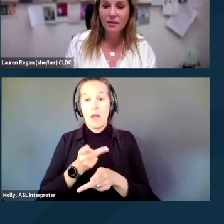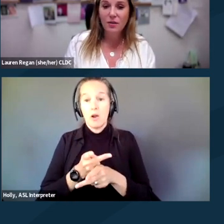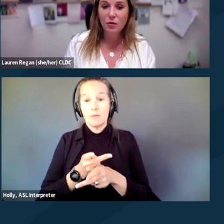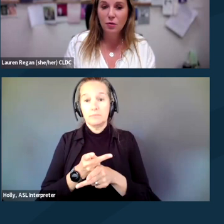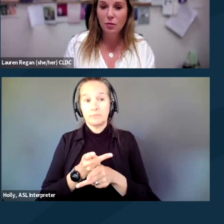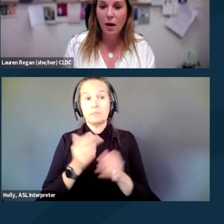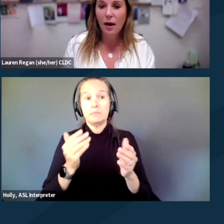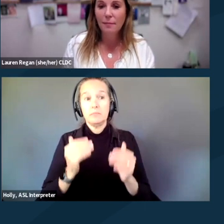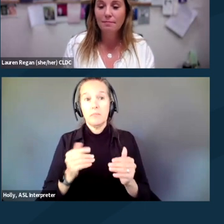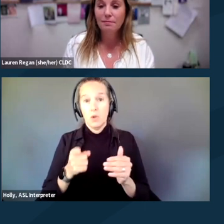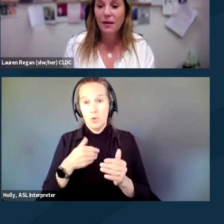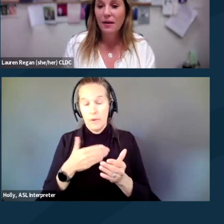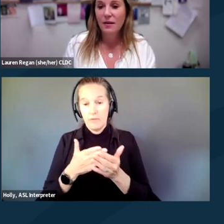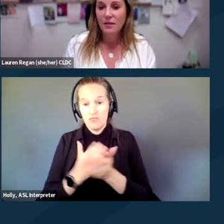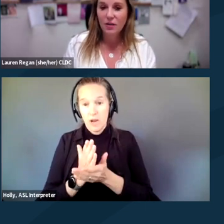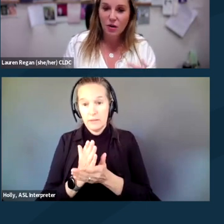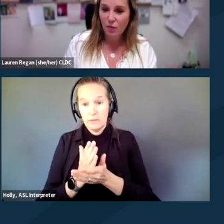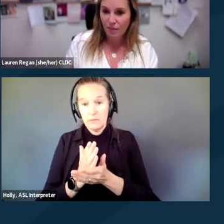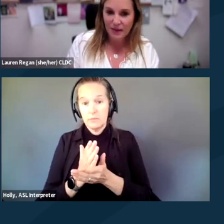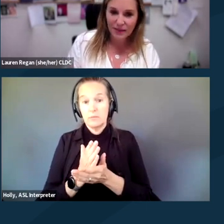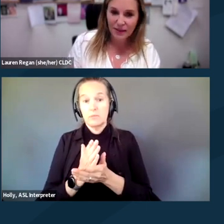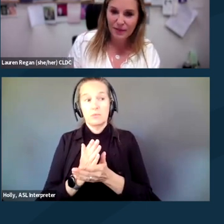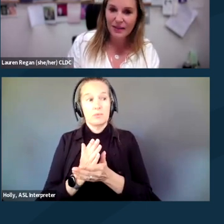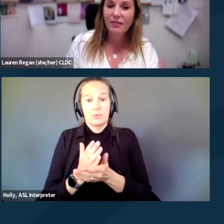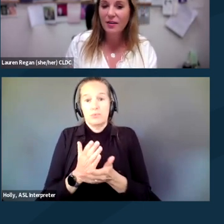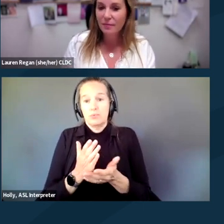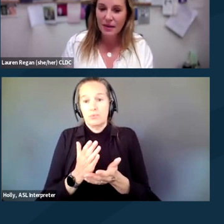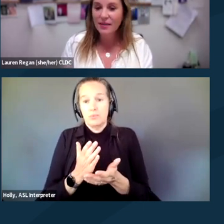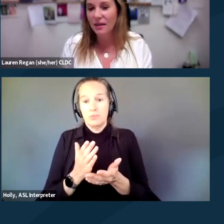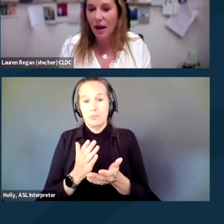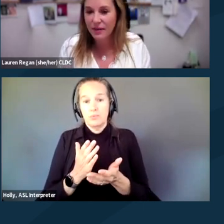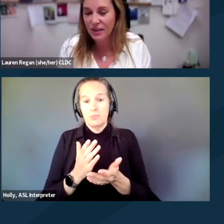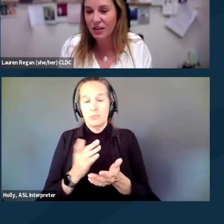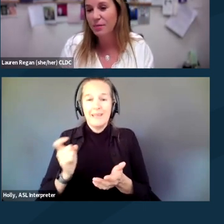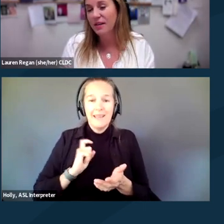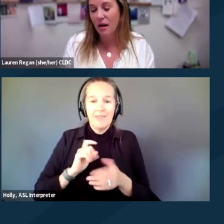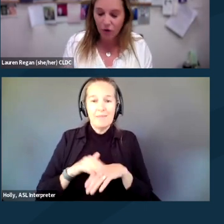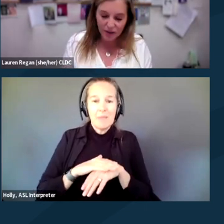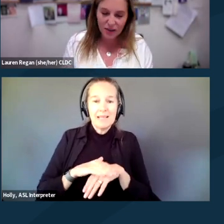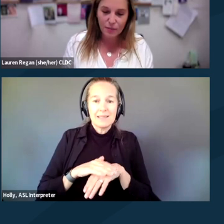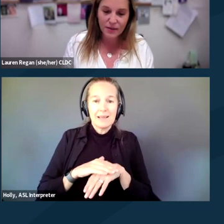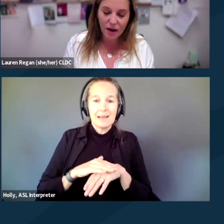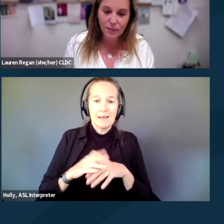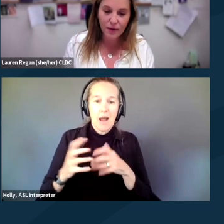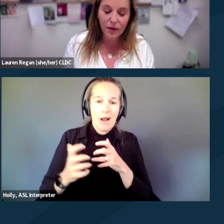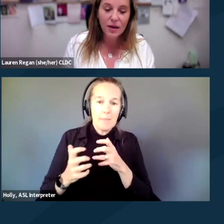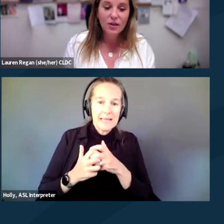to basically be given basic accommodations. But as already has been talked about,